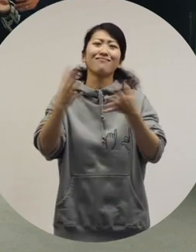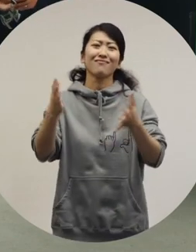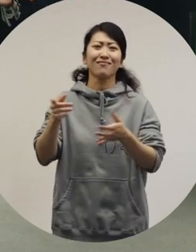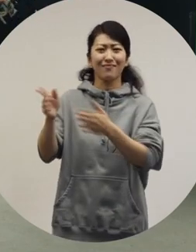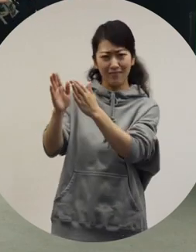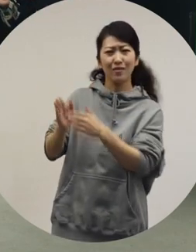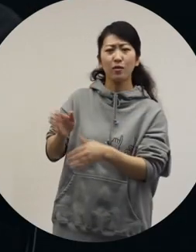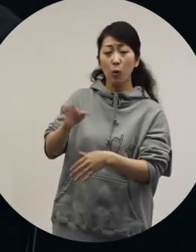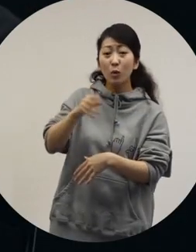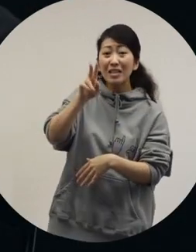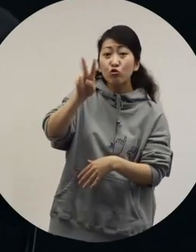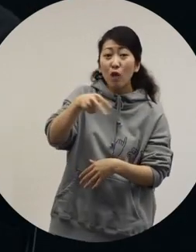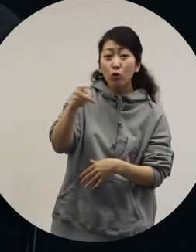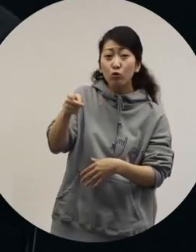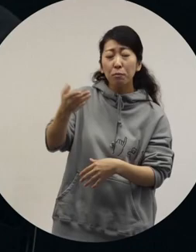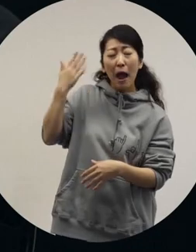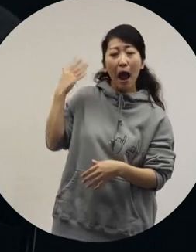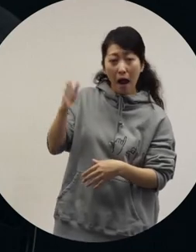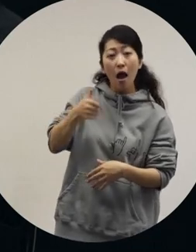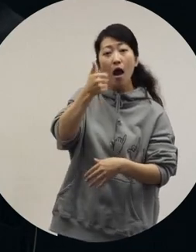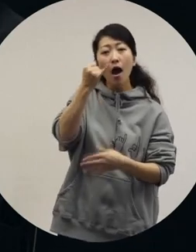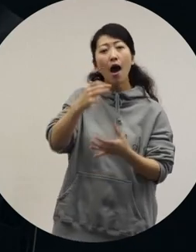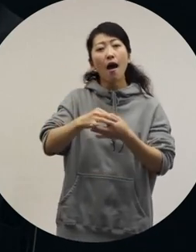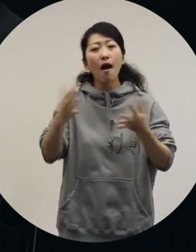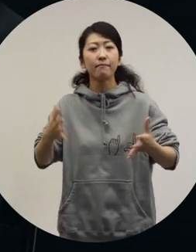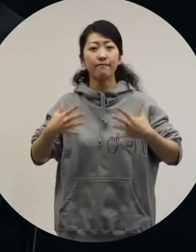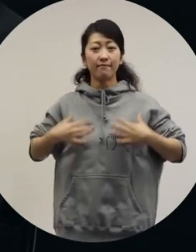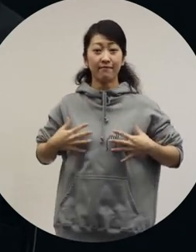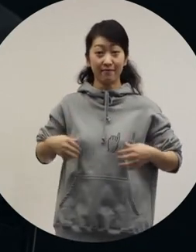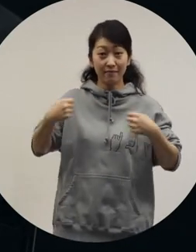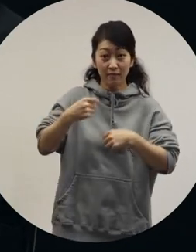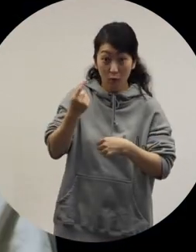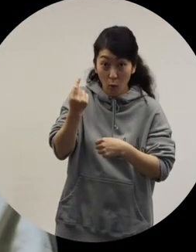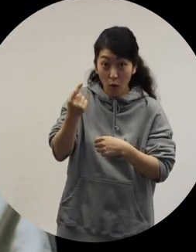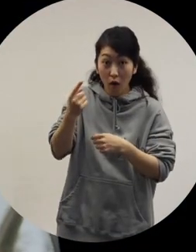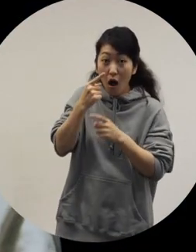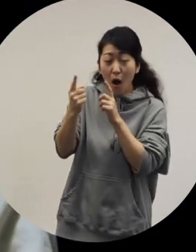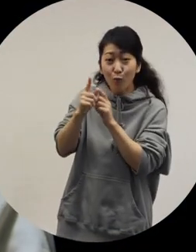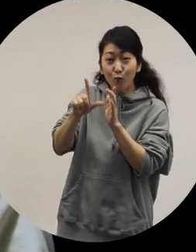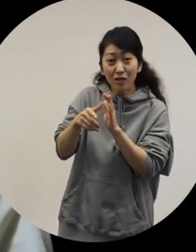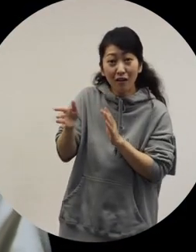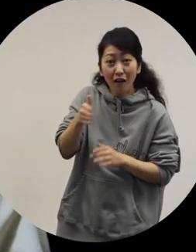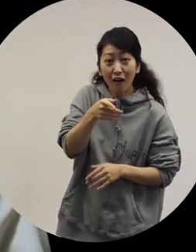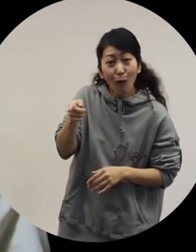You've always been wearing genderless clothes. Since I first met you, Ryuchell